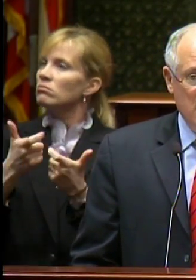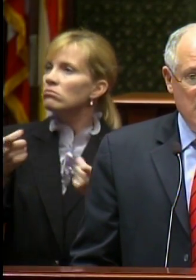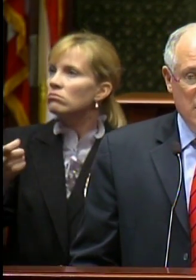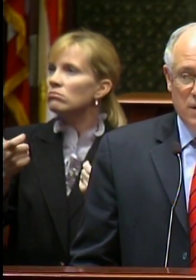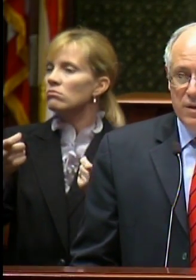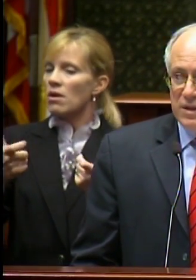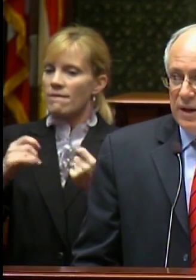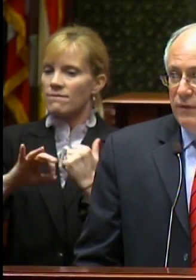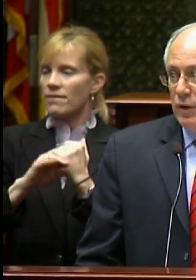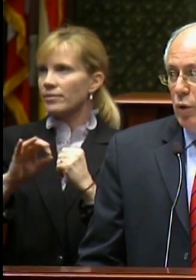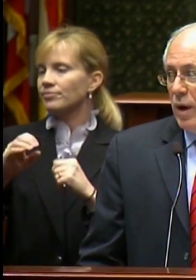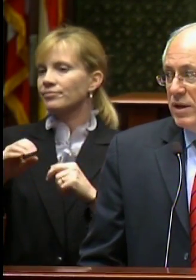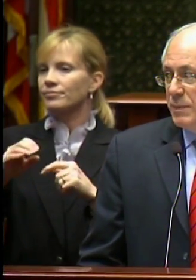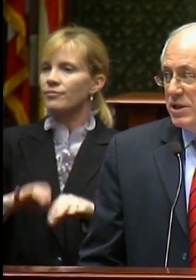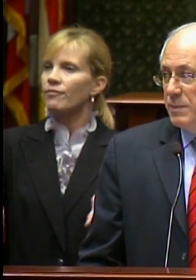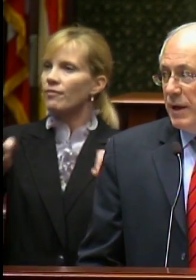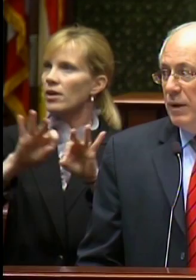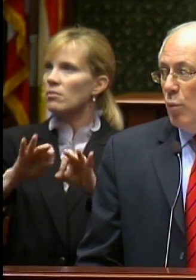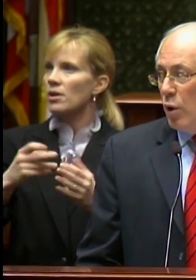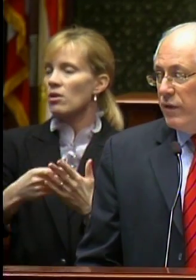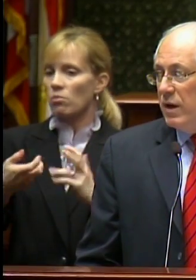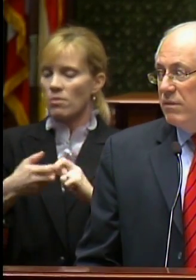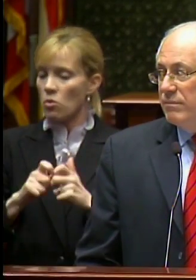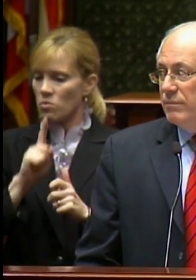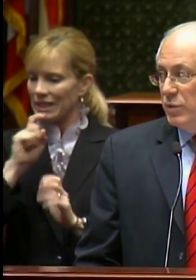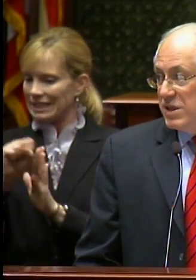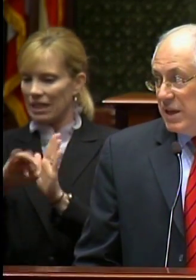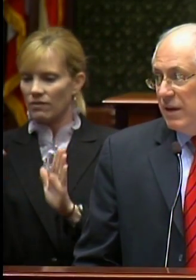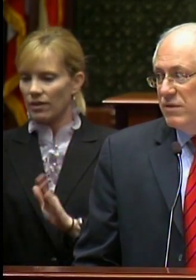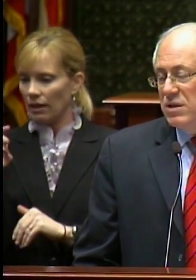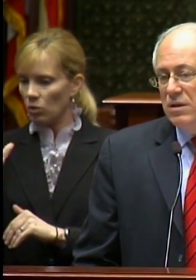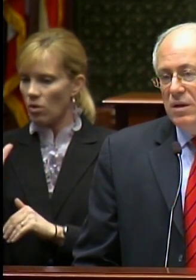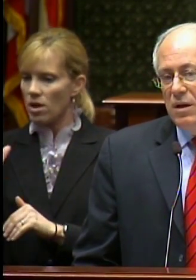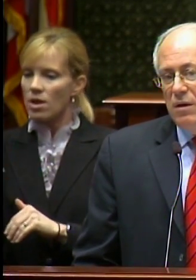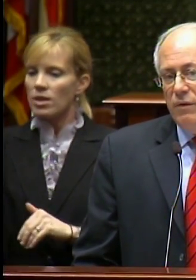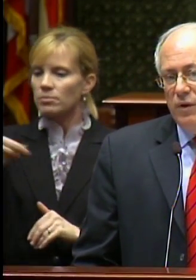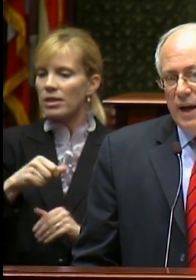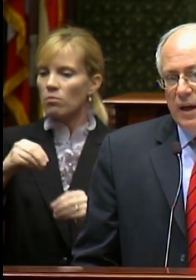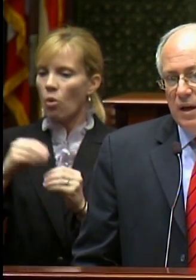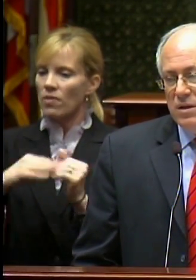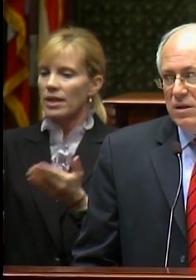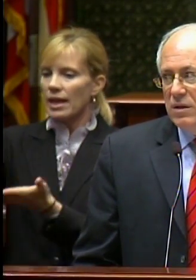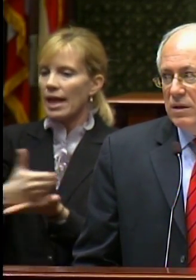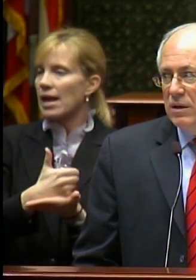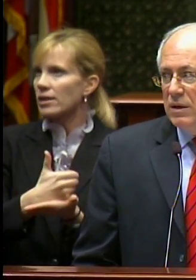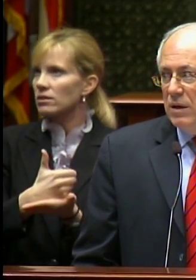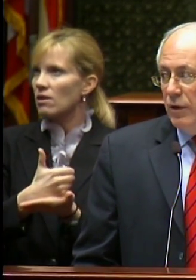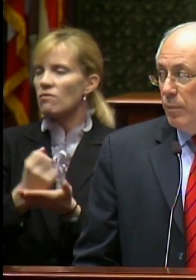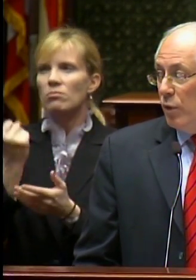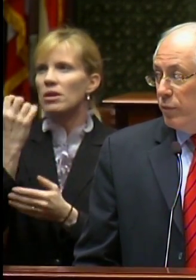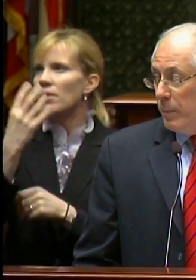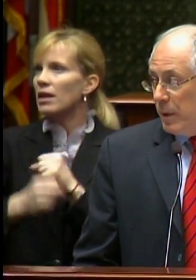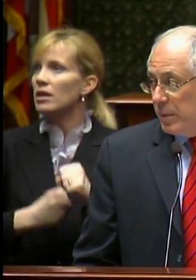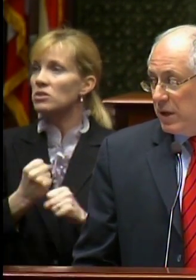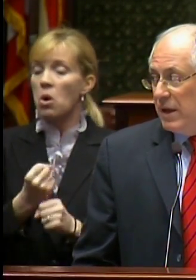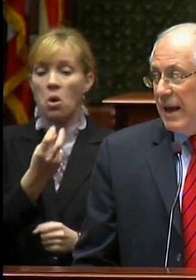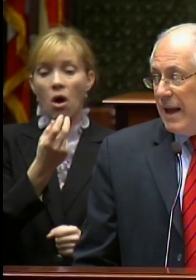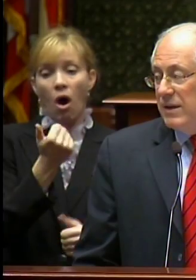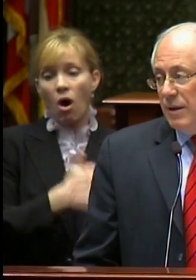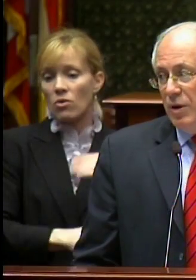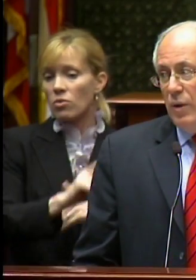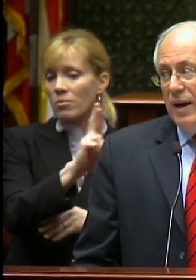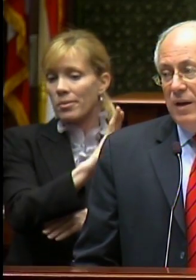The State of Illinois has been spending more than it receives for decades, under both Democratic